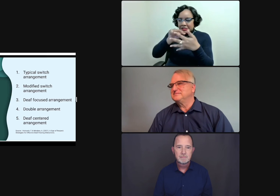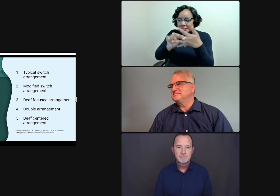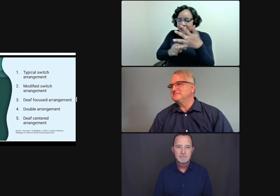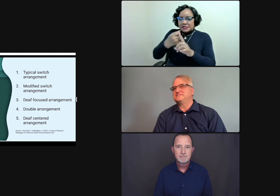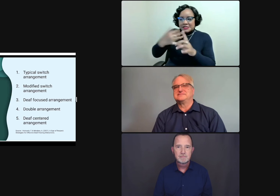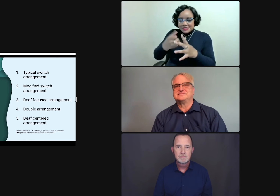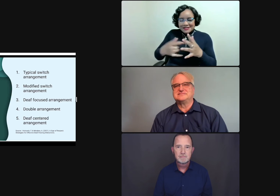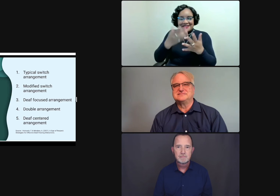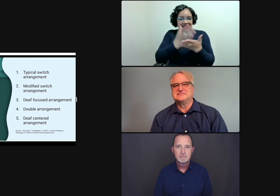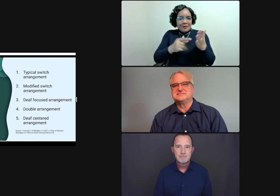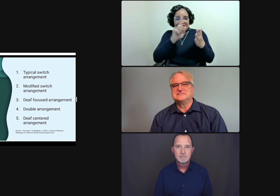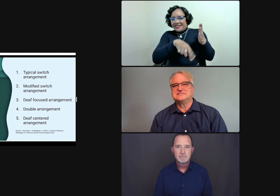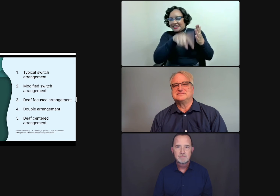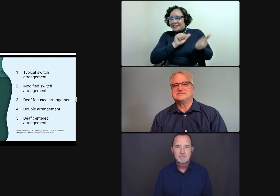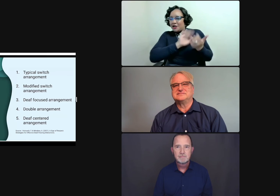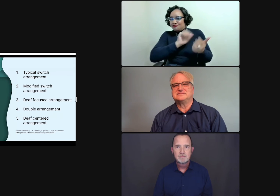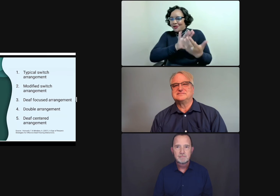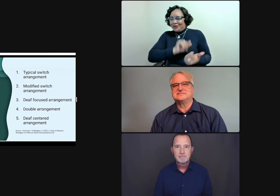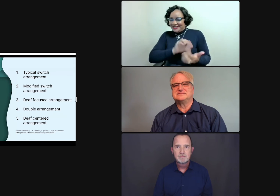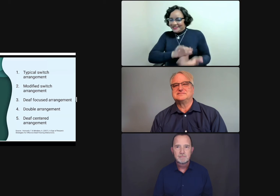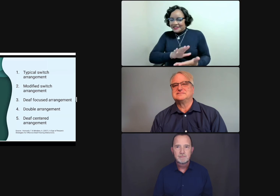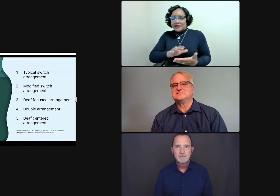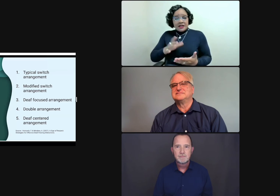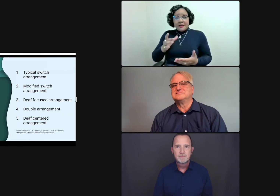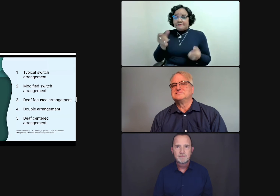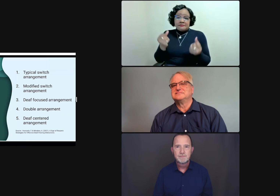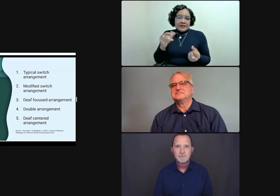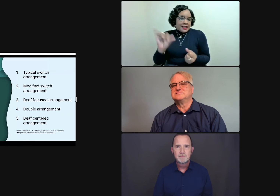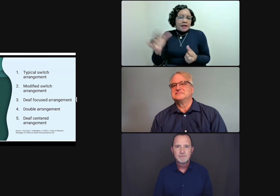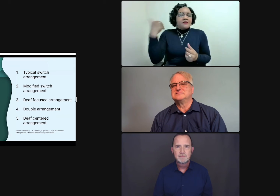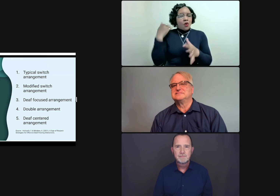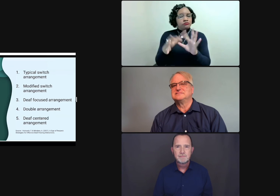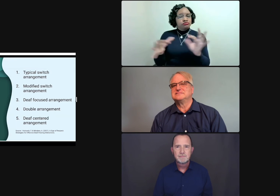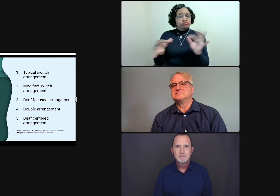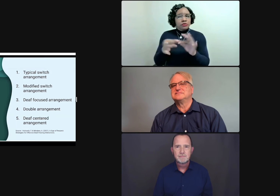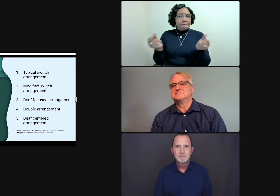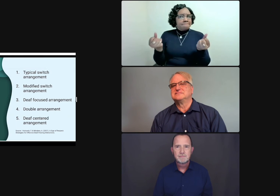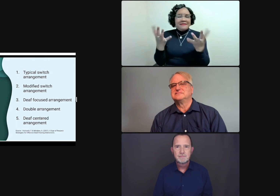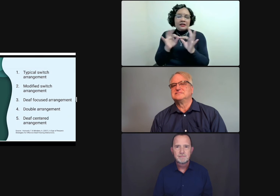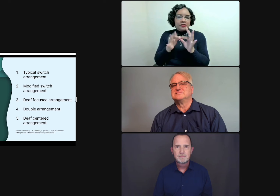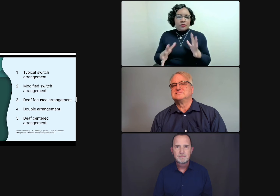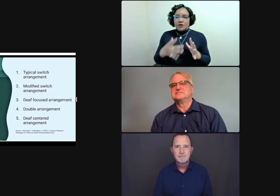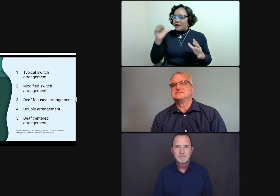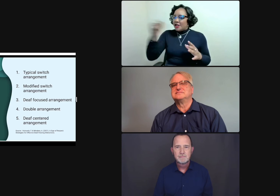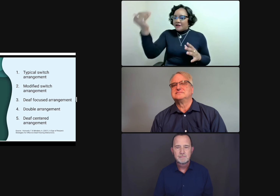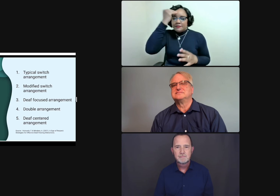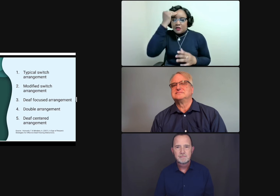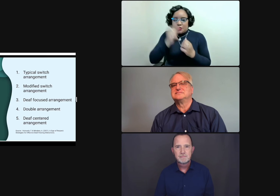who aren't familiar to explain these concepts and to think about these approaches.